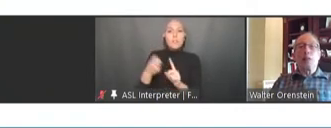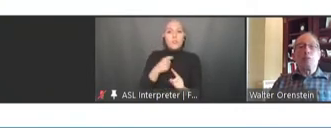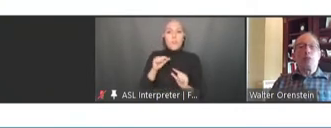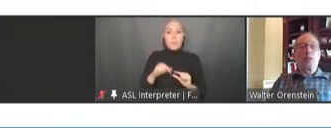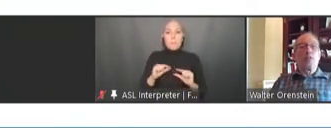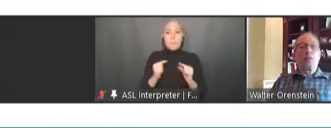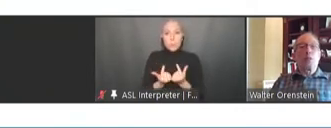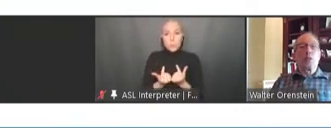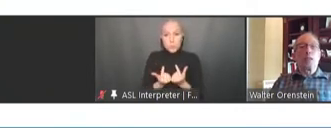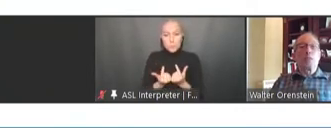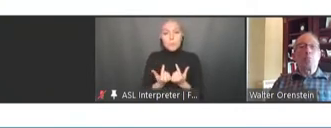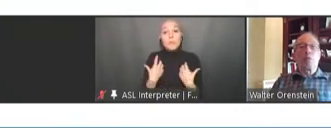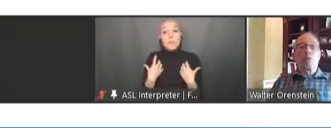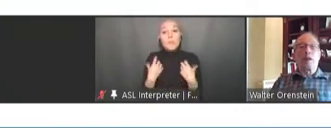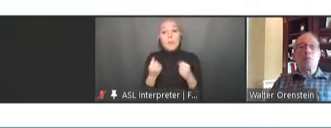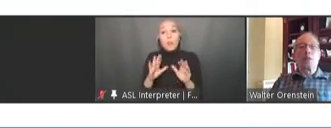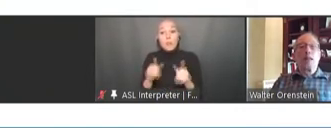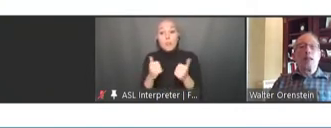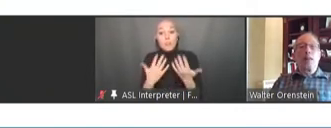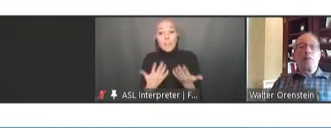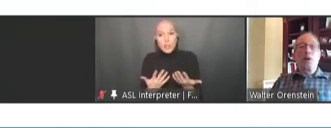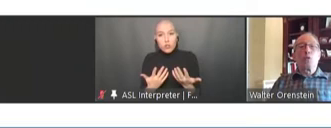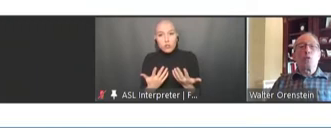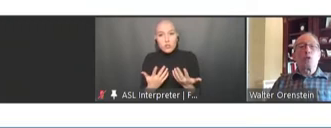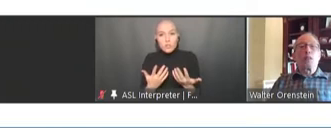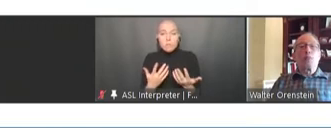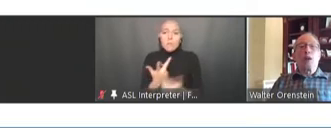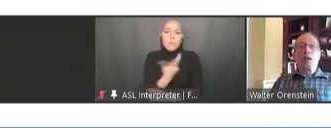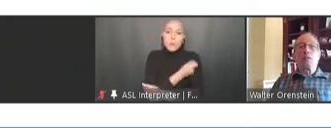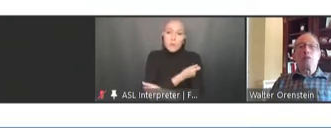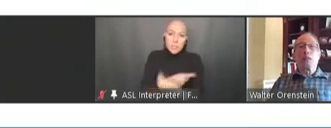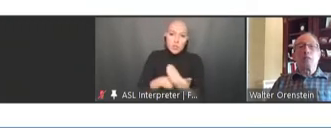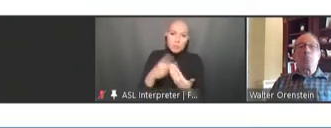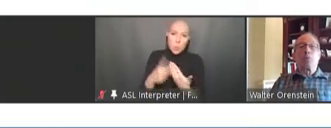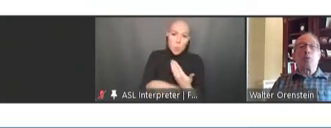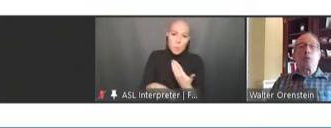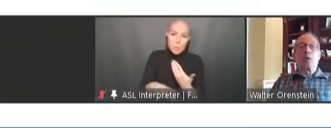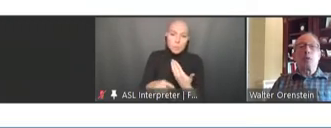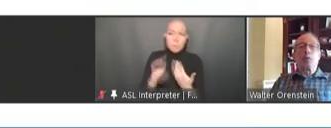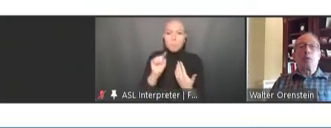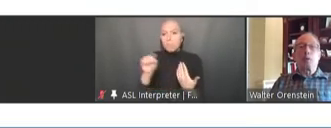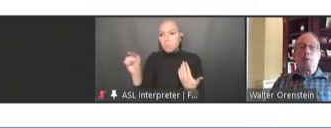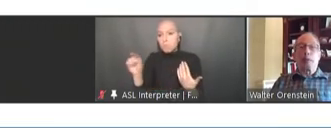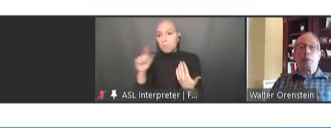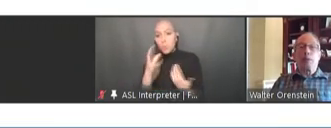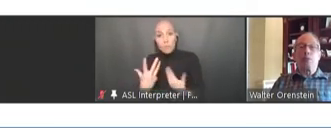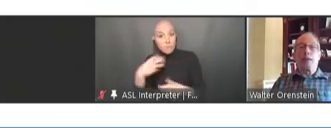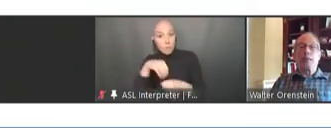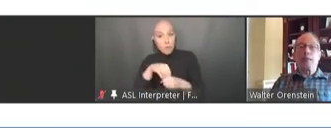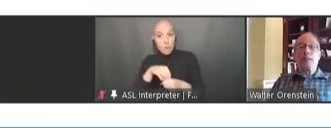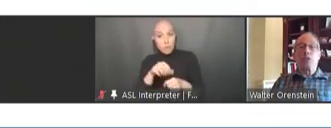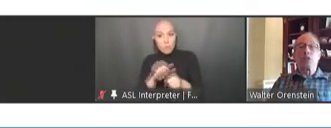providers, immunization programs, and those involved in promoting recommended vaccinations